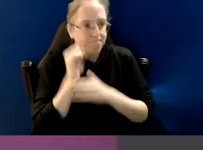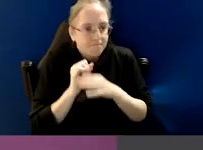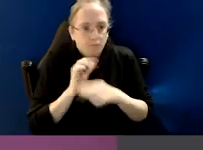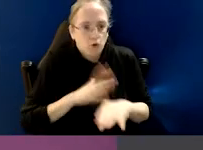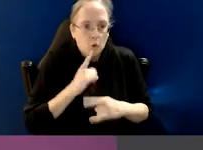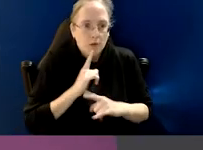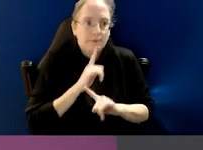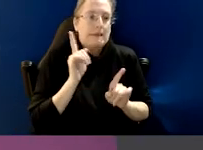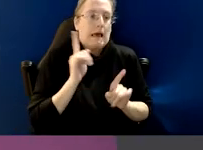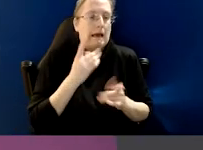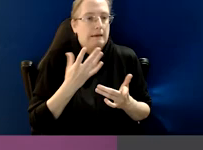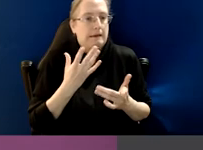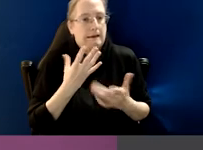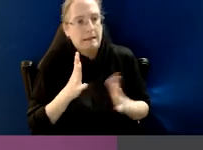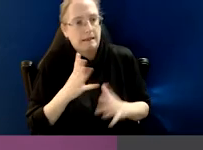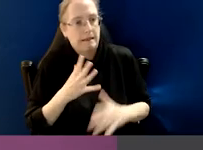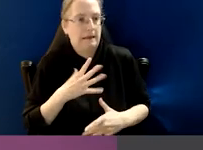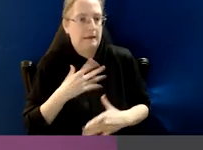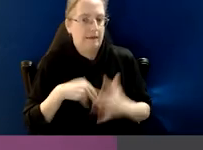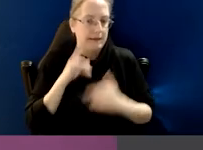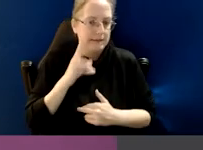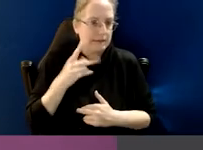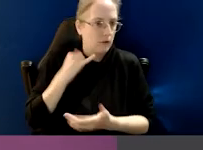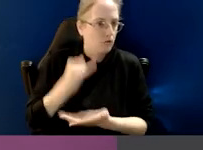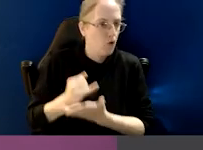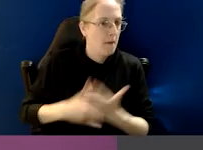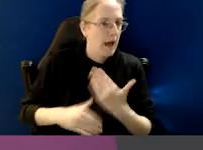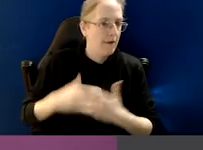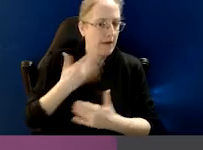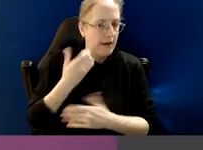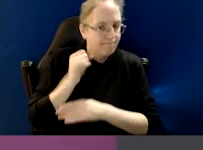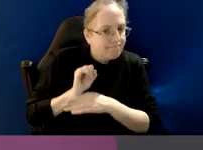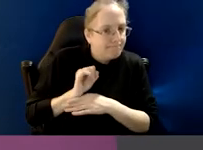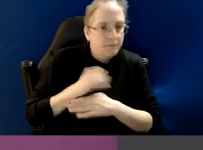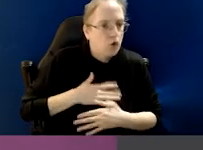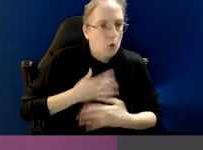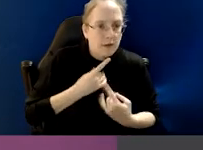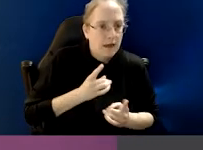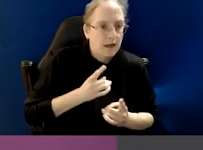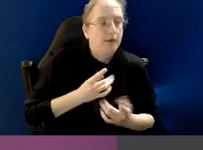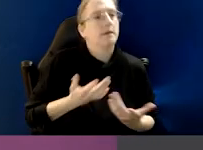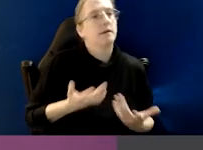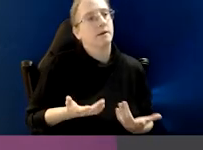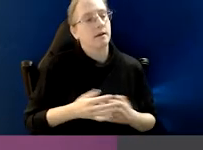the influence of particular individuals who can be quite influential in perpetuating or maintaining